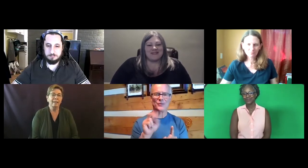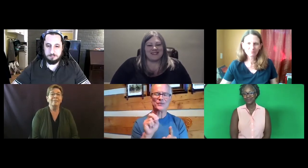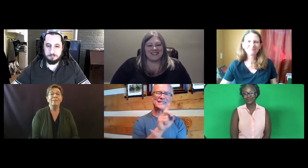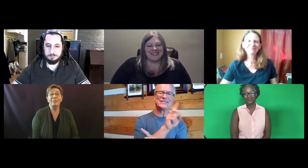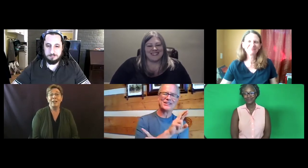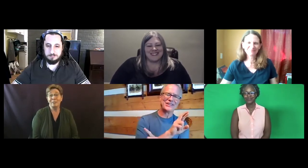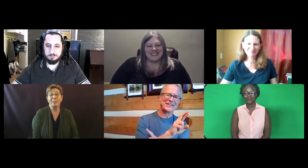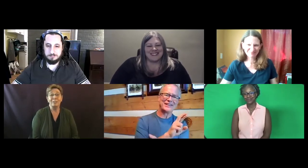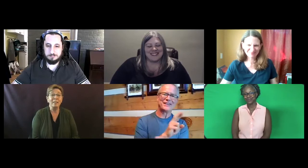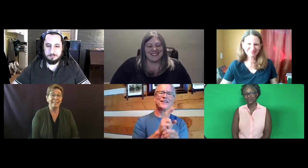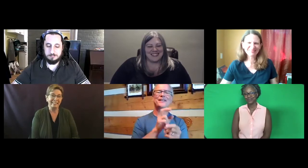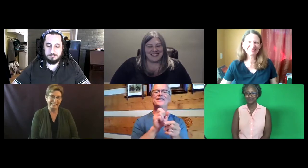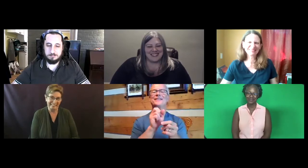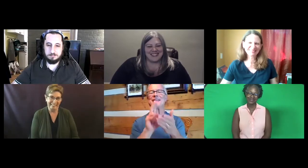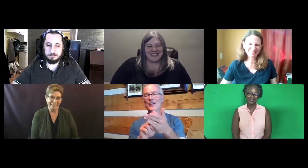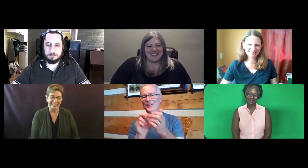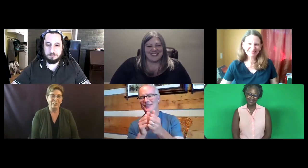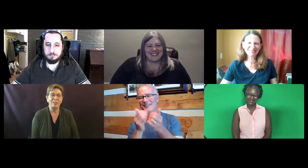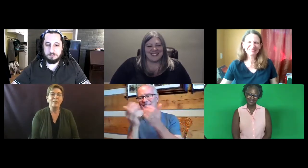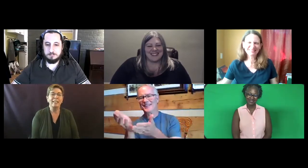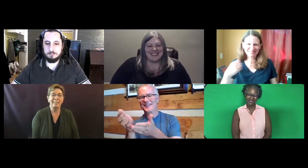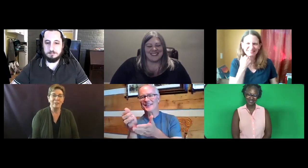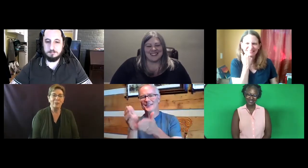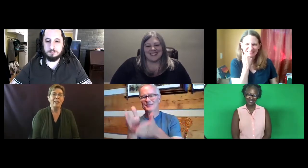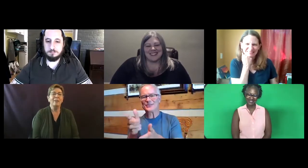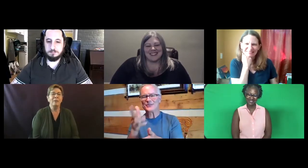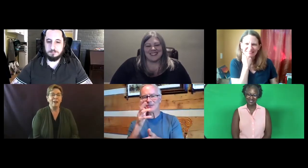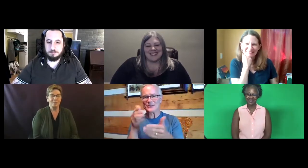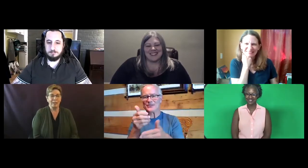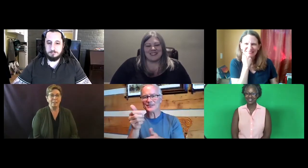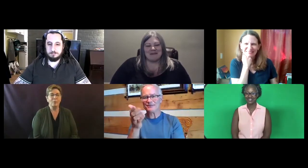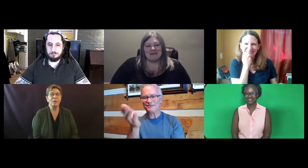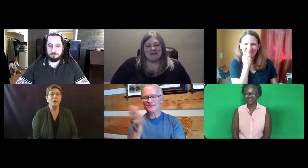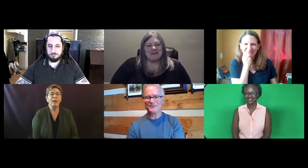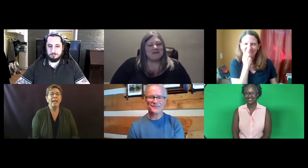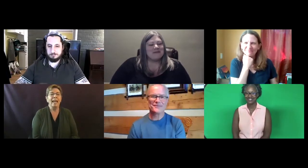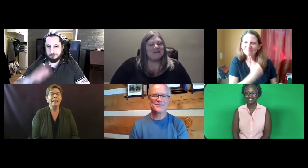Or Dr. Katrina Cue, we contracted with her.